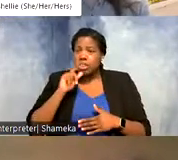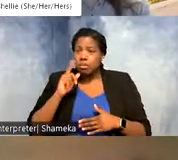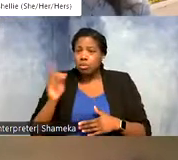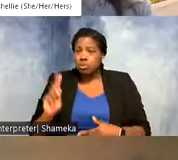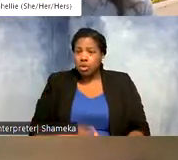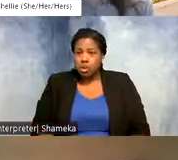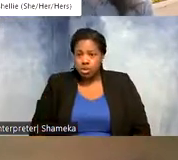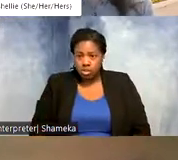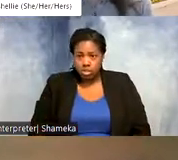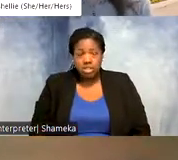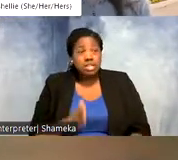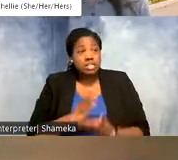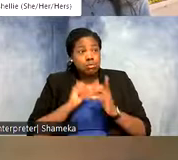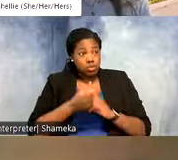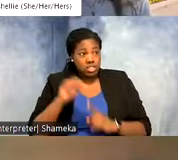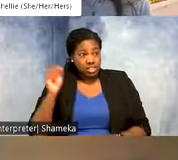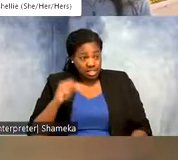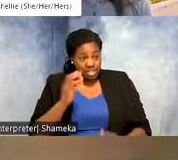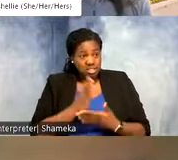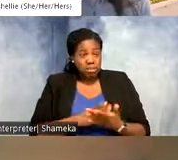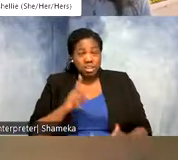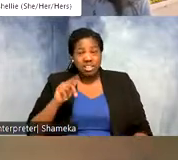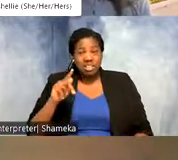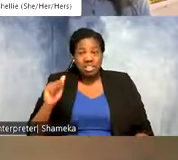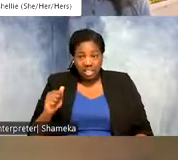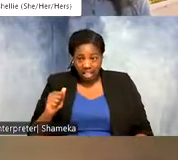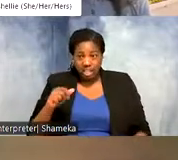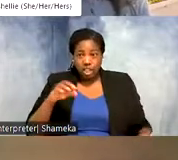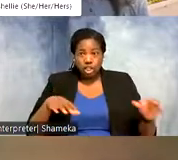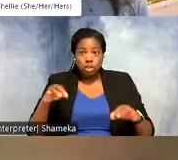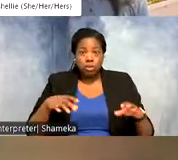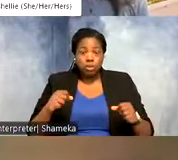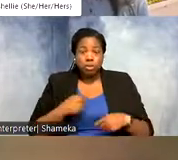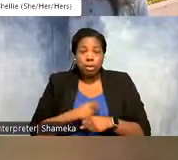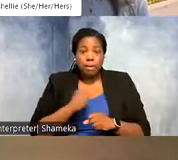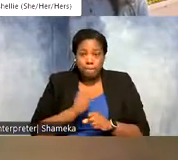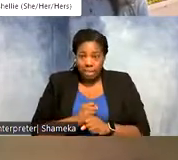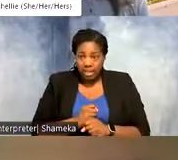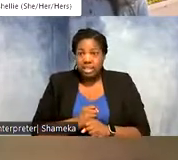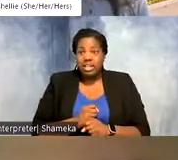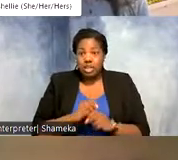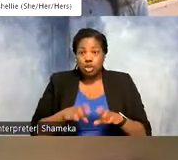Allie: In some cases yes. So some of the data contributors have made their data what's called open access,